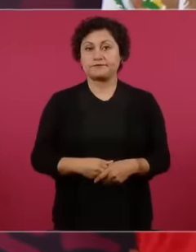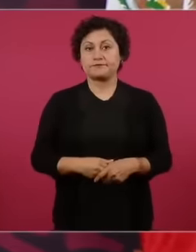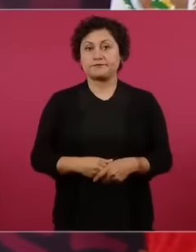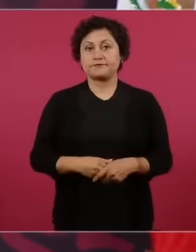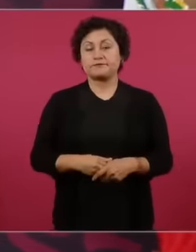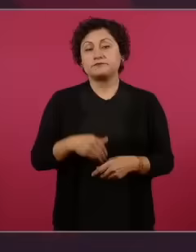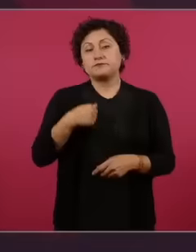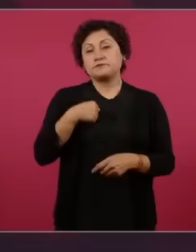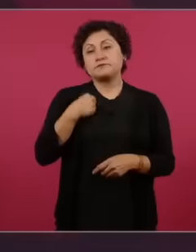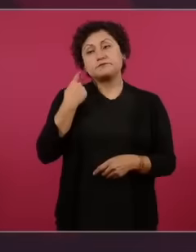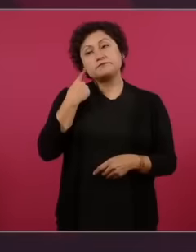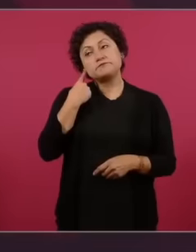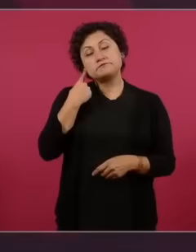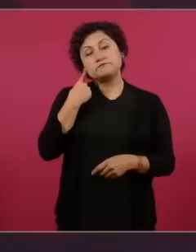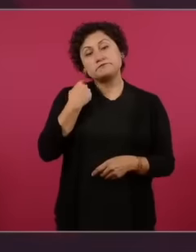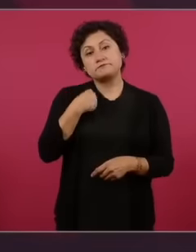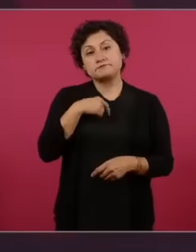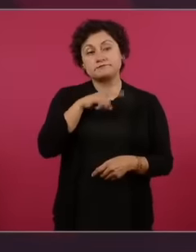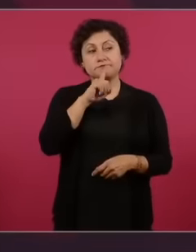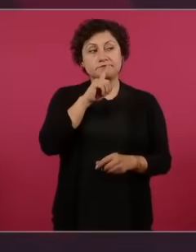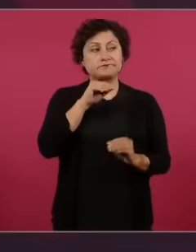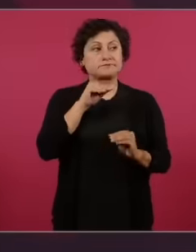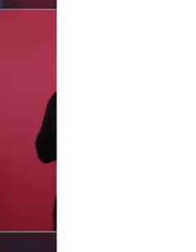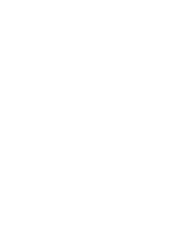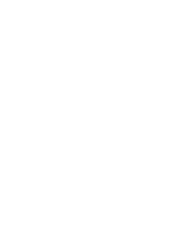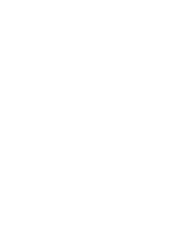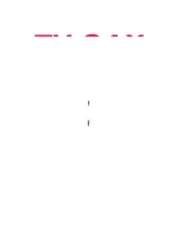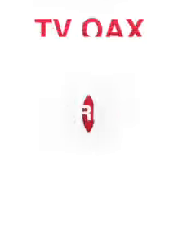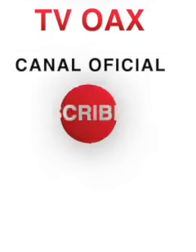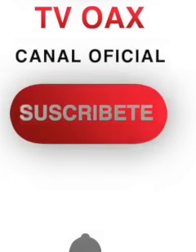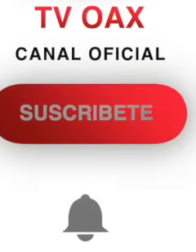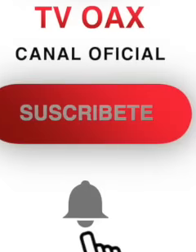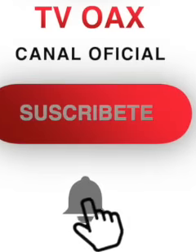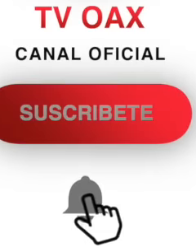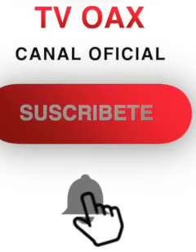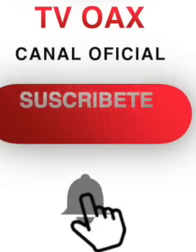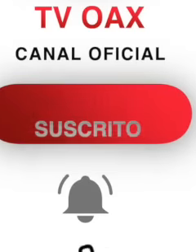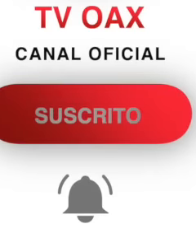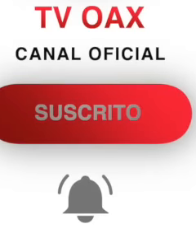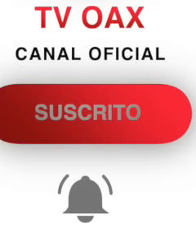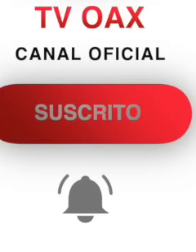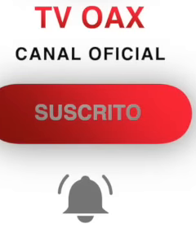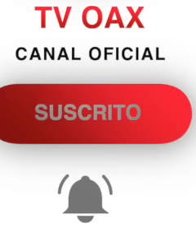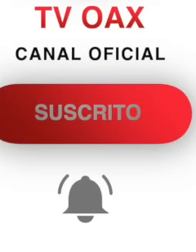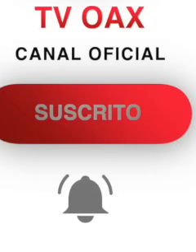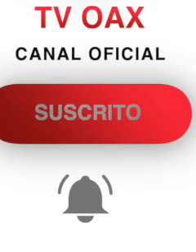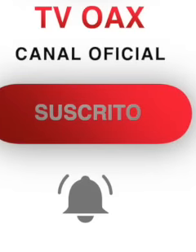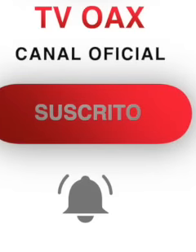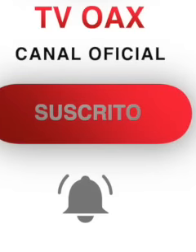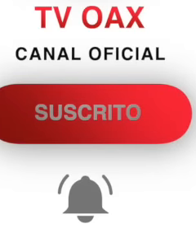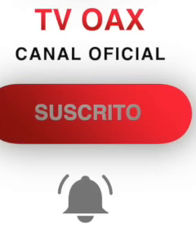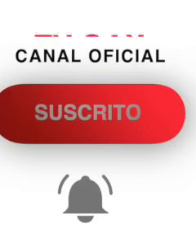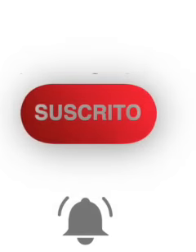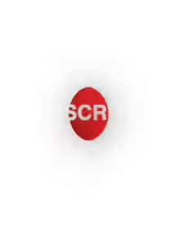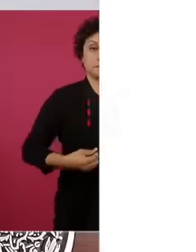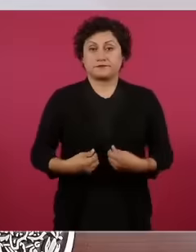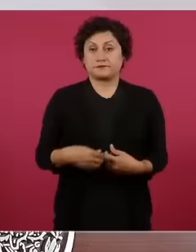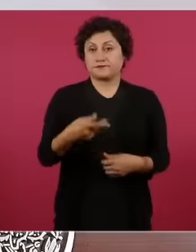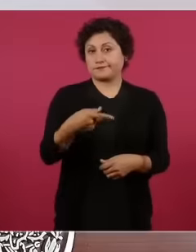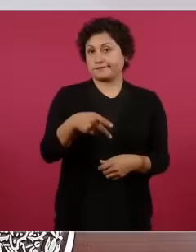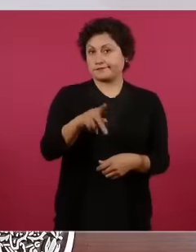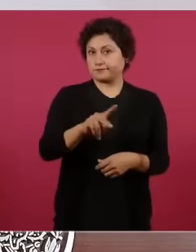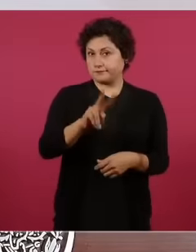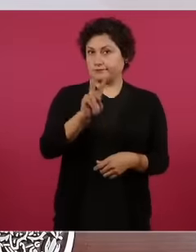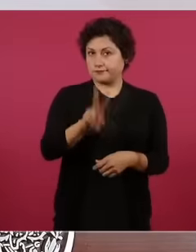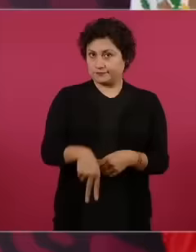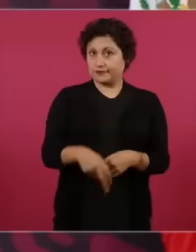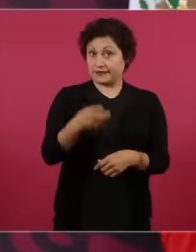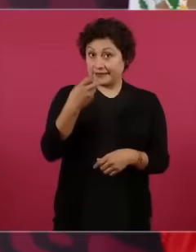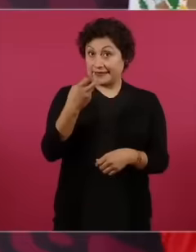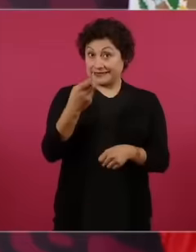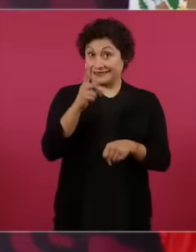silent, but at the end of the debate I congratulated